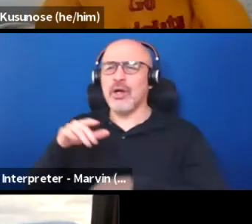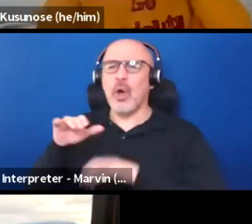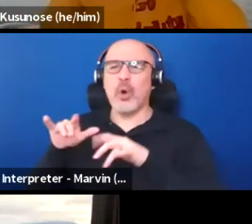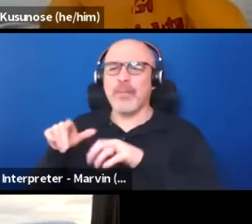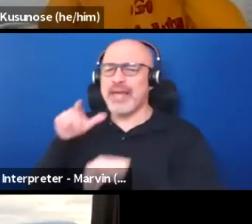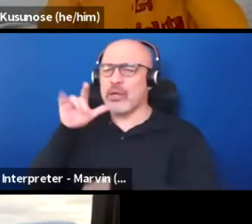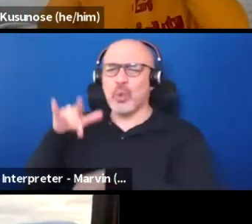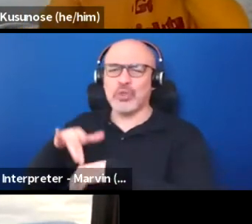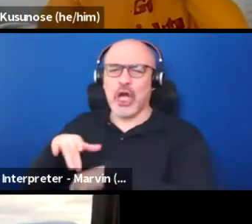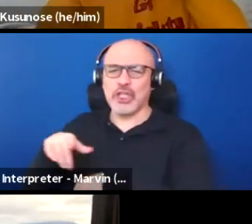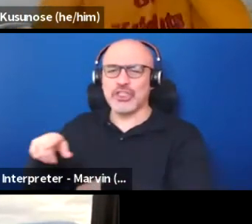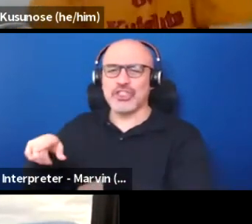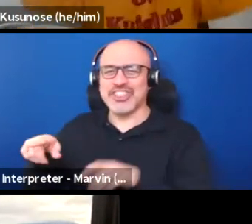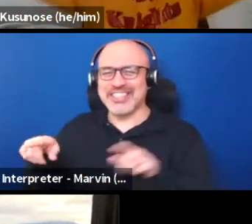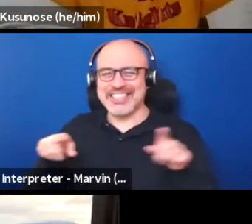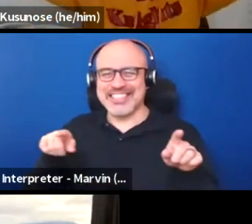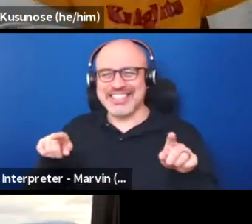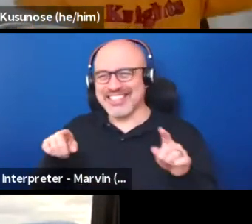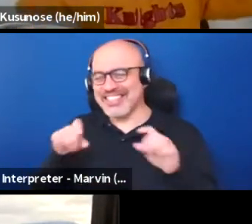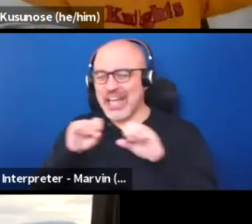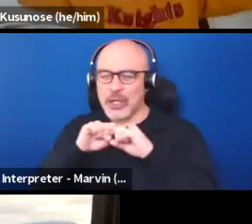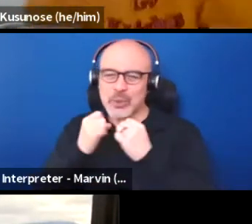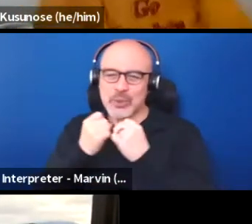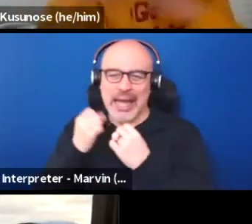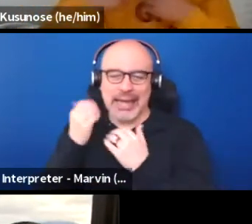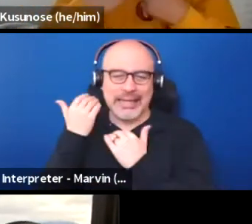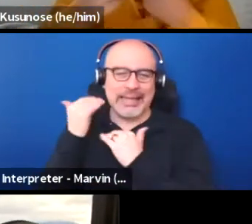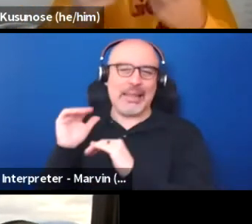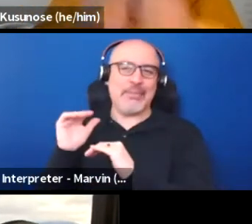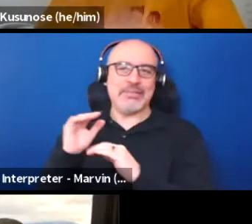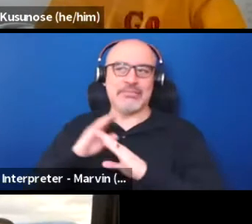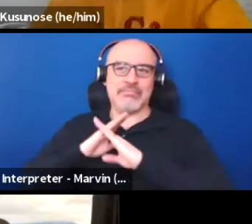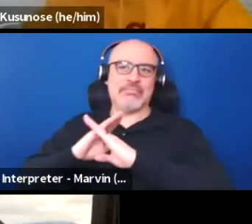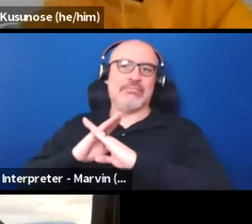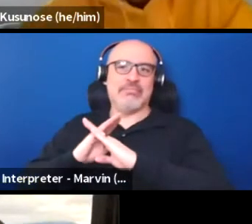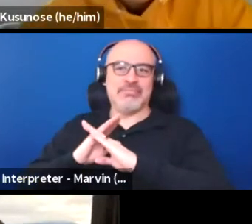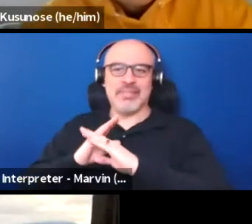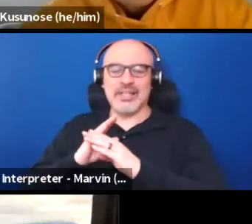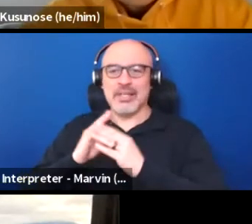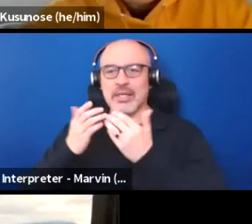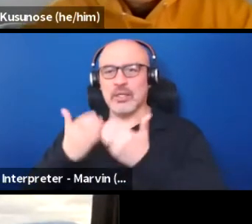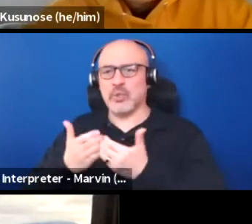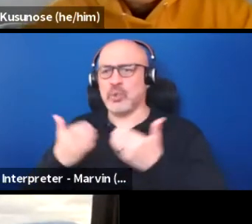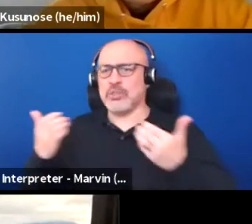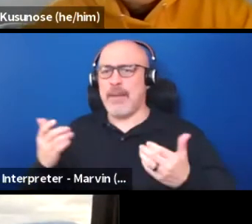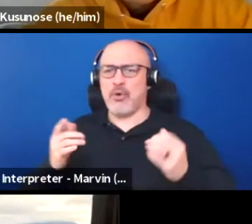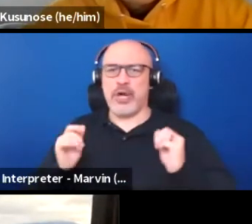of these societal constructs that we've created to separate theater from public life.